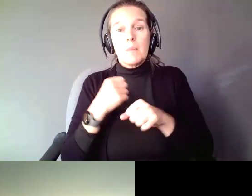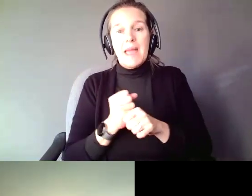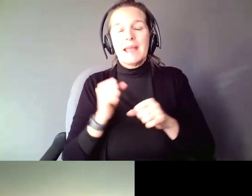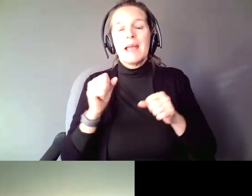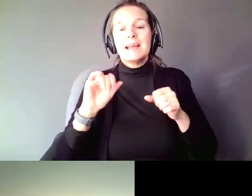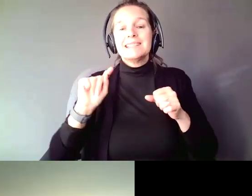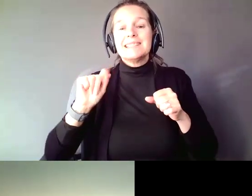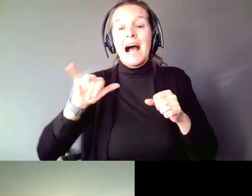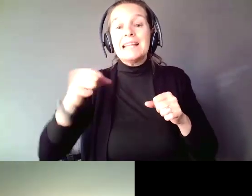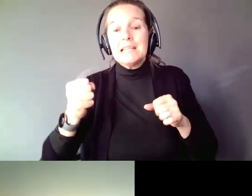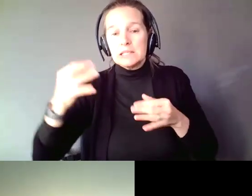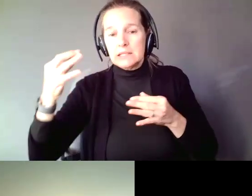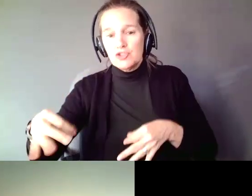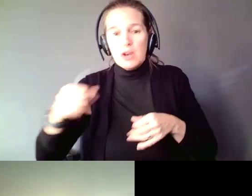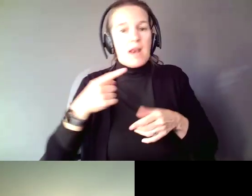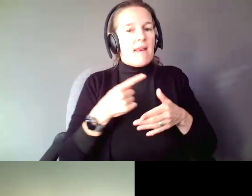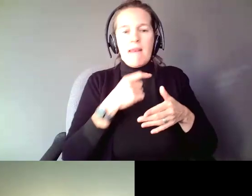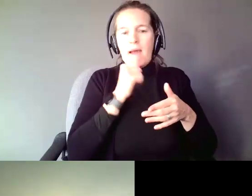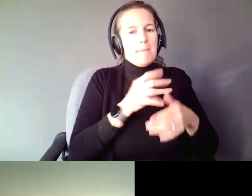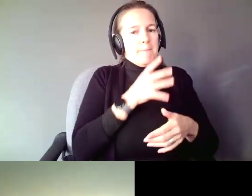thought was the right one. So, we had a whole bunch of decisions